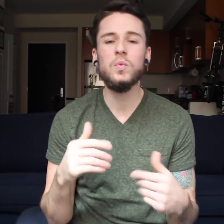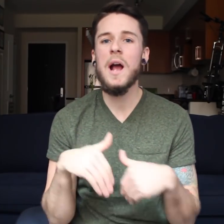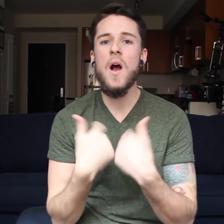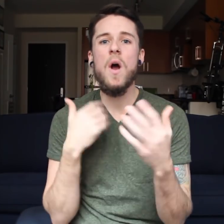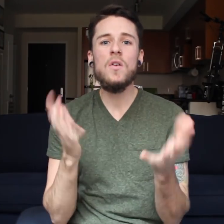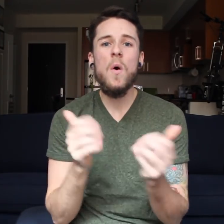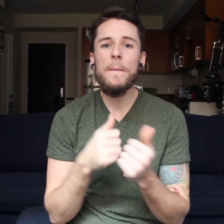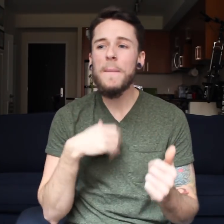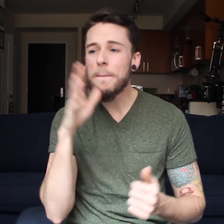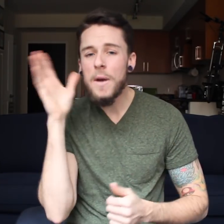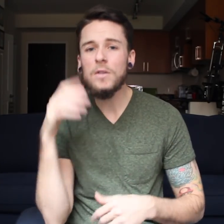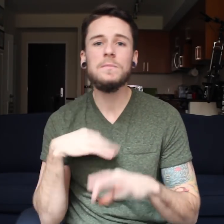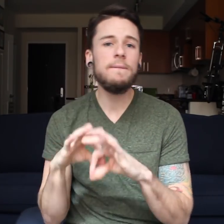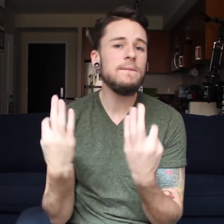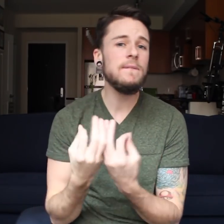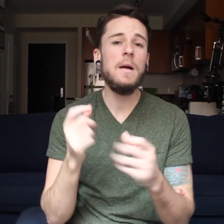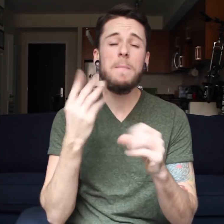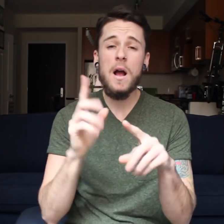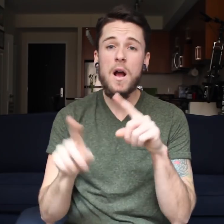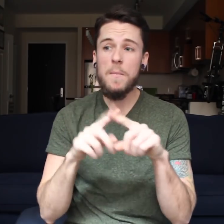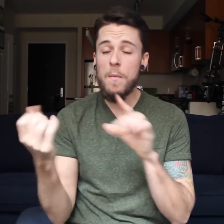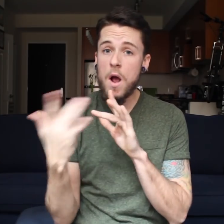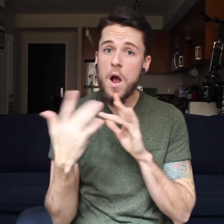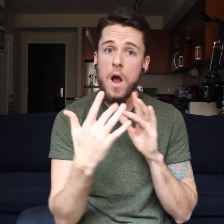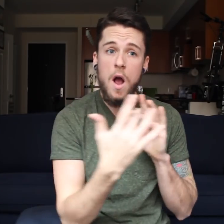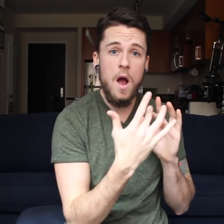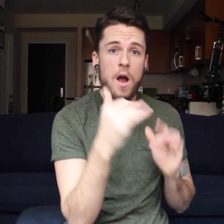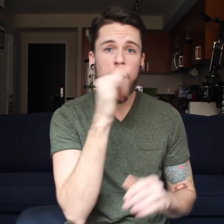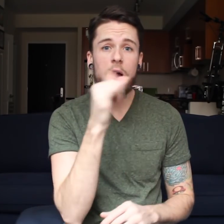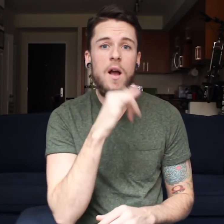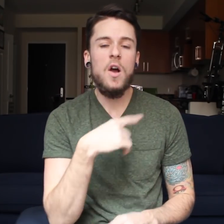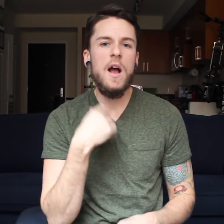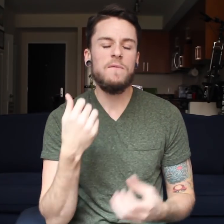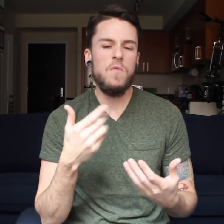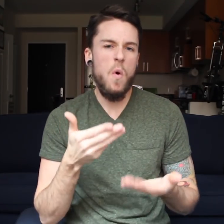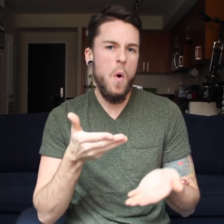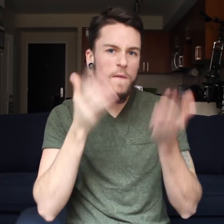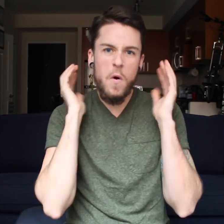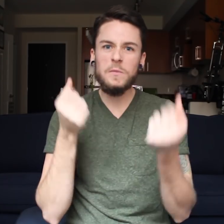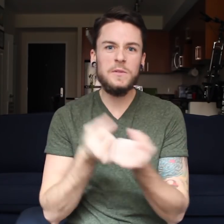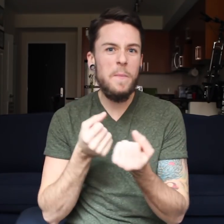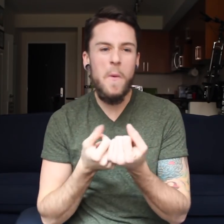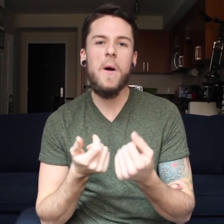Such as how to talk to their parents and family, etc. So many people have contacted me with overwhelming support...